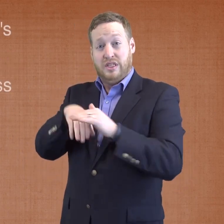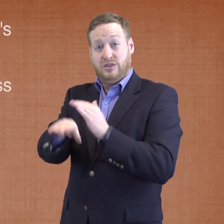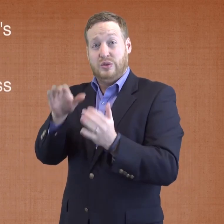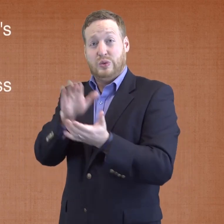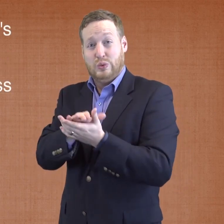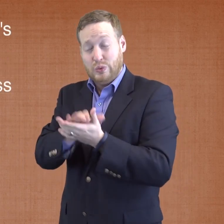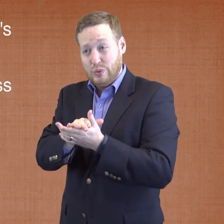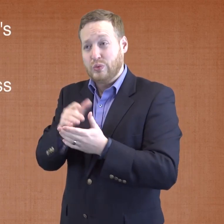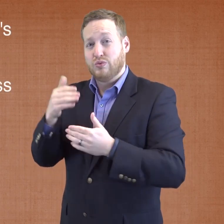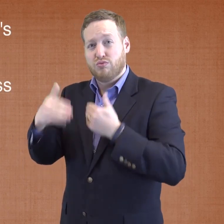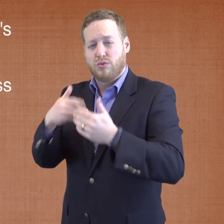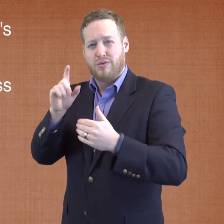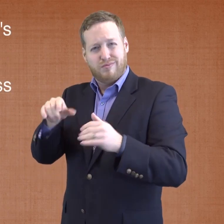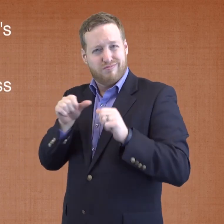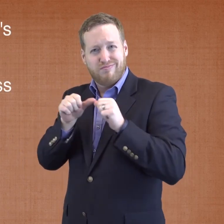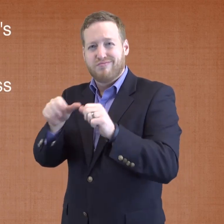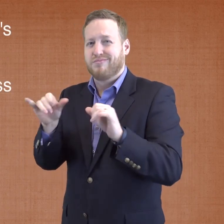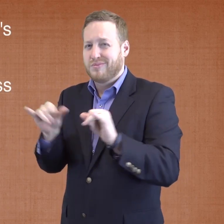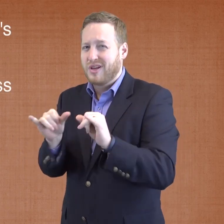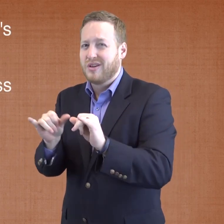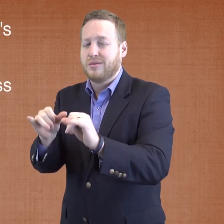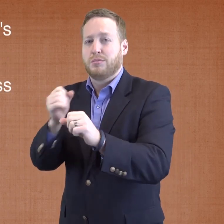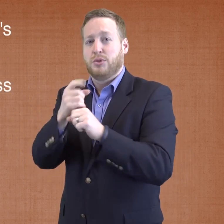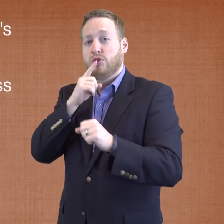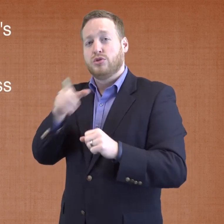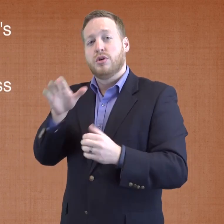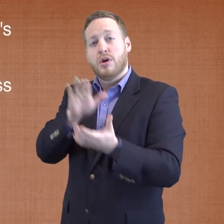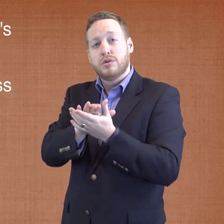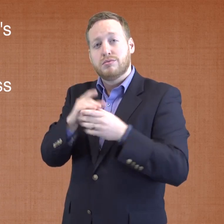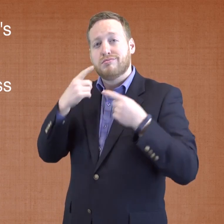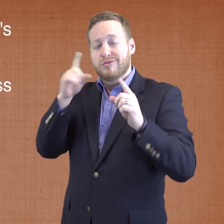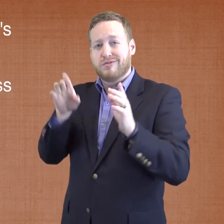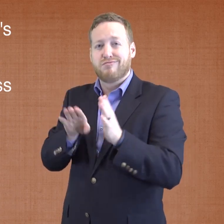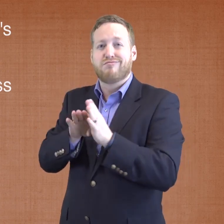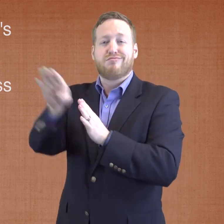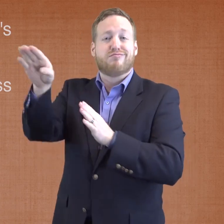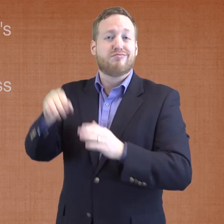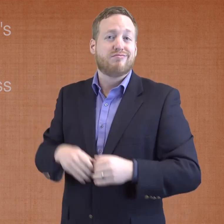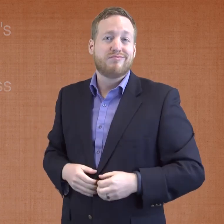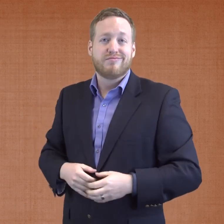After Deaf children start school, their achievement should continue to be assessed and tracked to ensure they thrive academically.